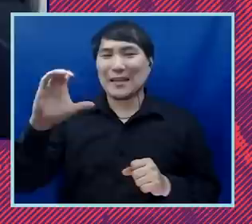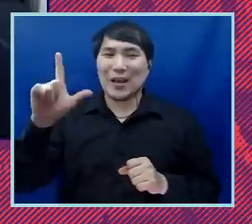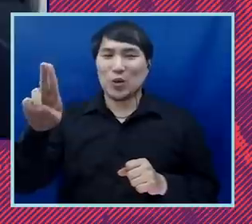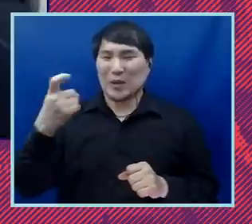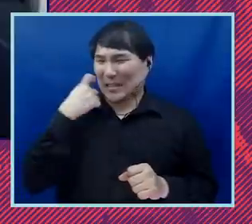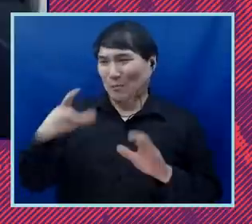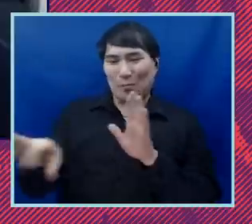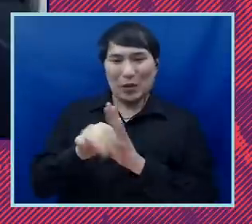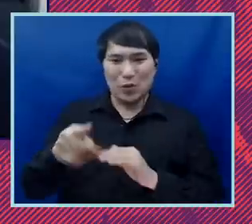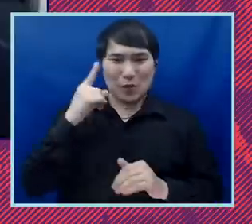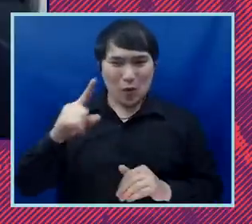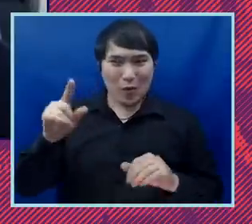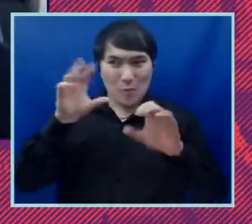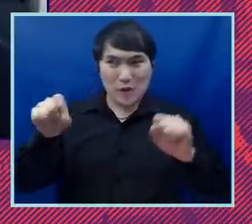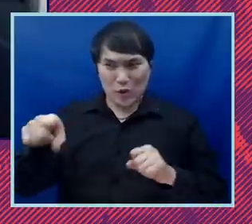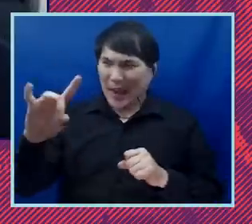the what, the eighth? The eighth.